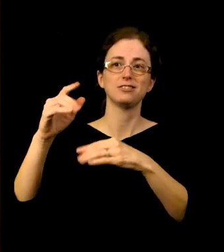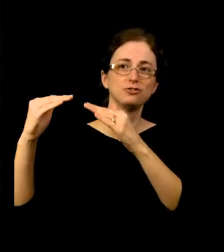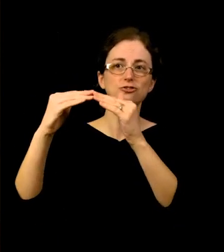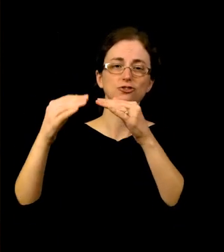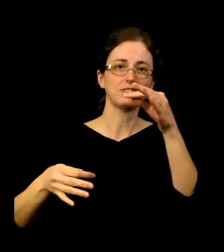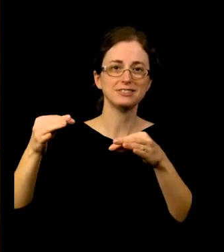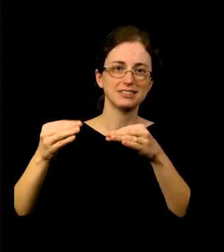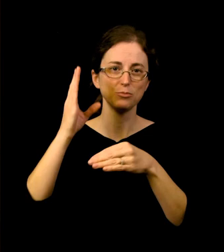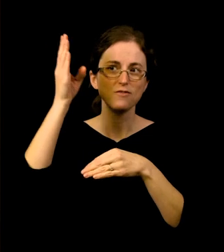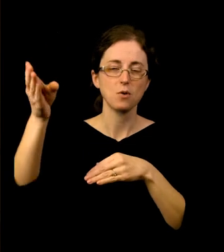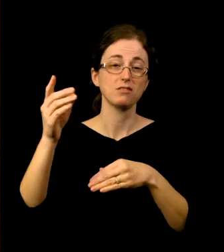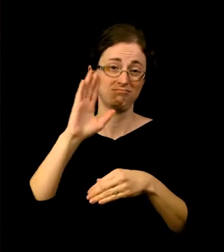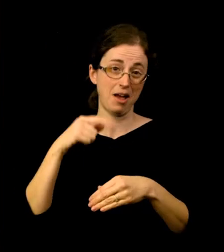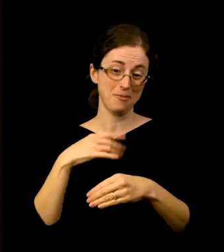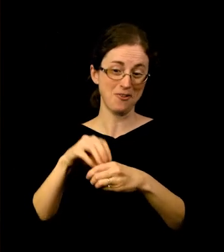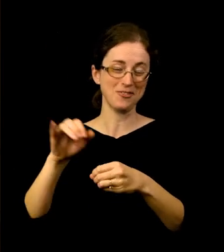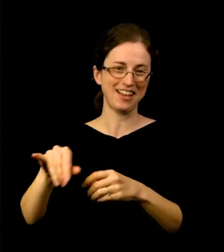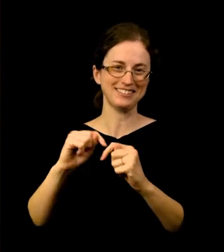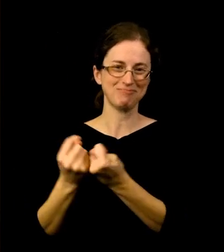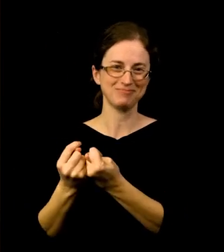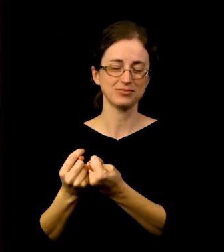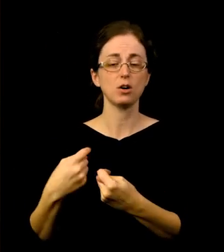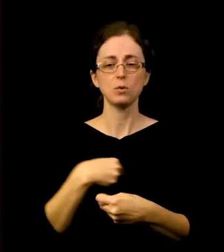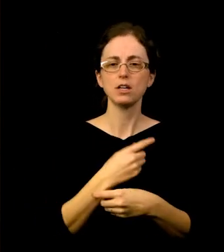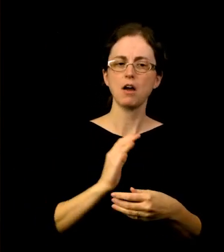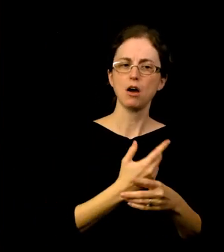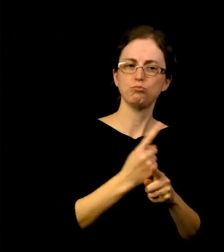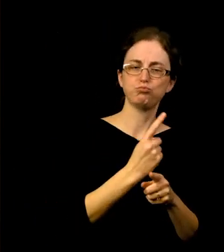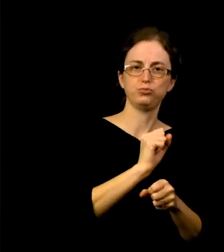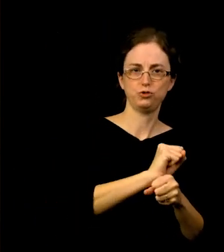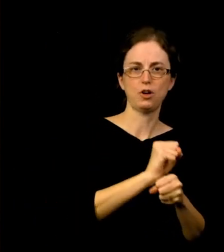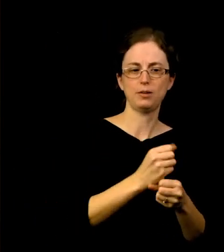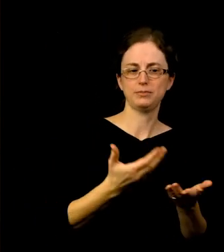Alongside all of our day jobs, we meet regularly and move initiatives forward